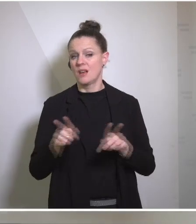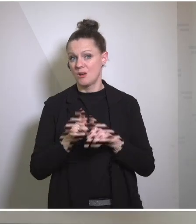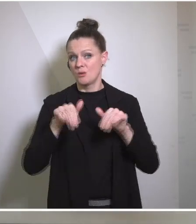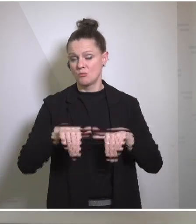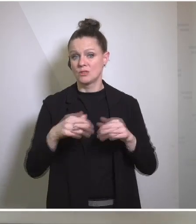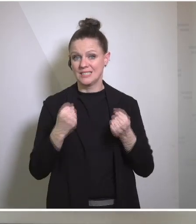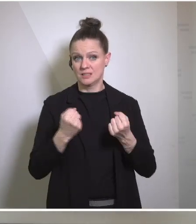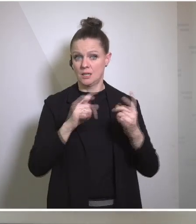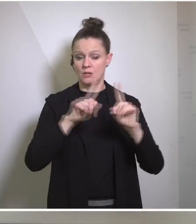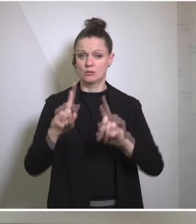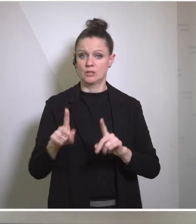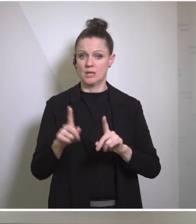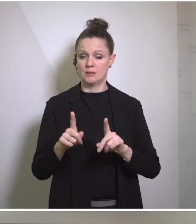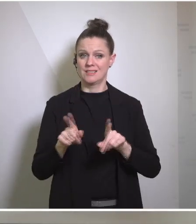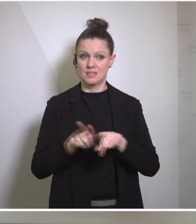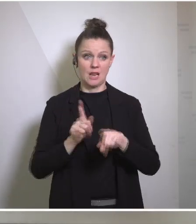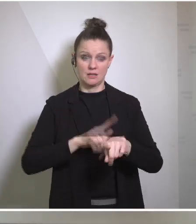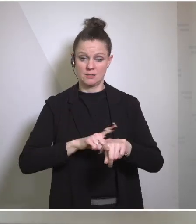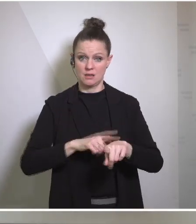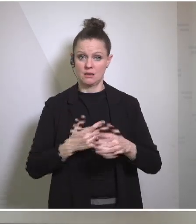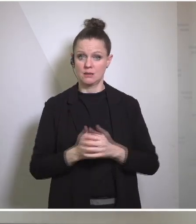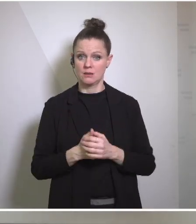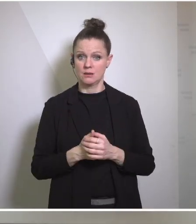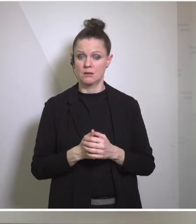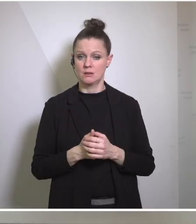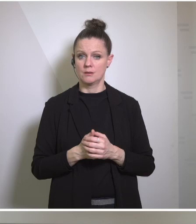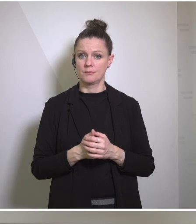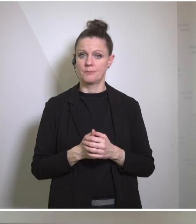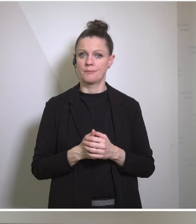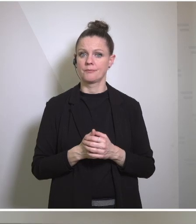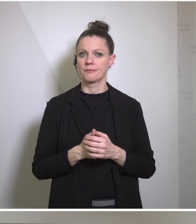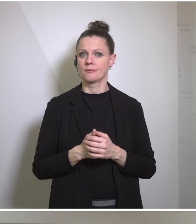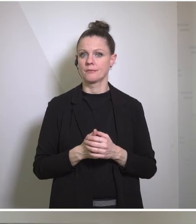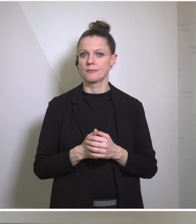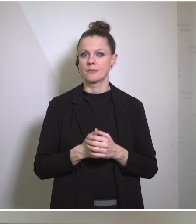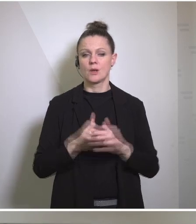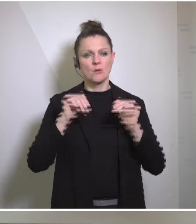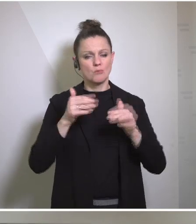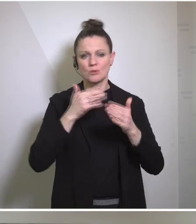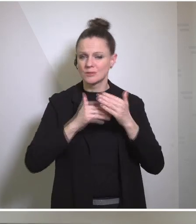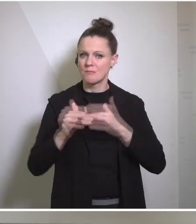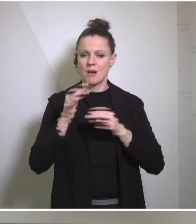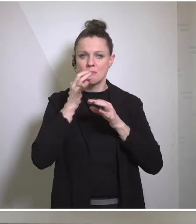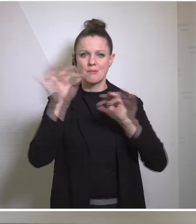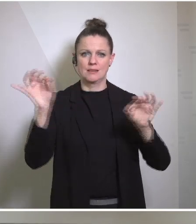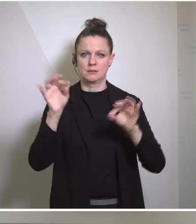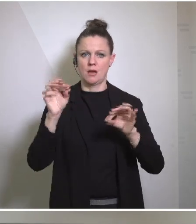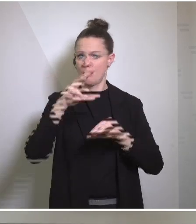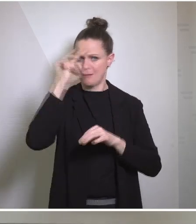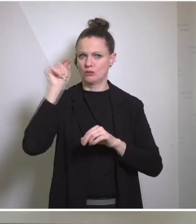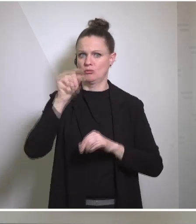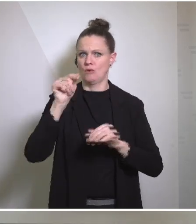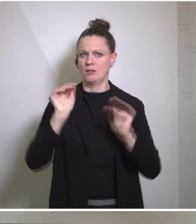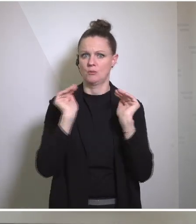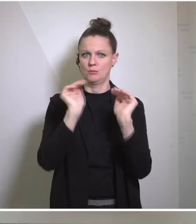the same time, that more and better is being done to protect civilians in harm's way in Gaza, to get